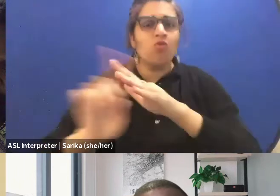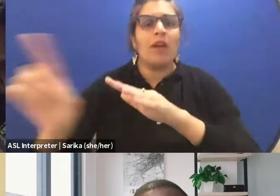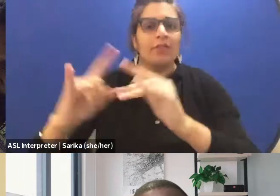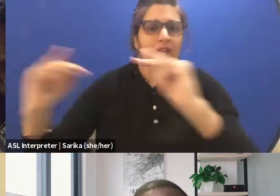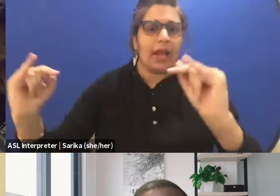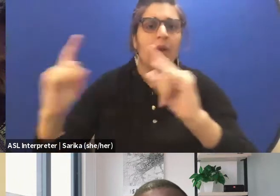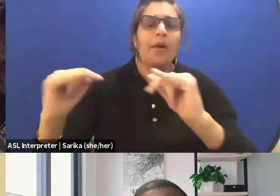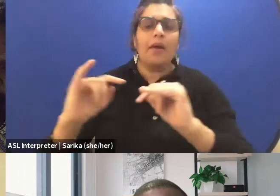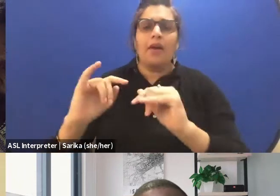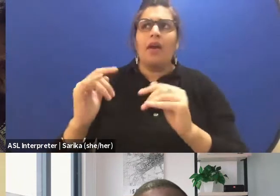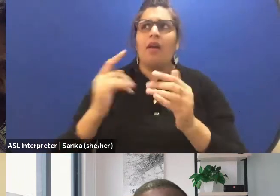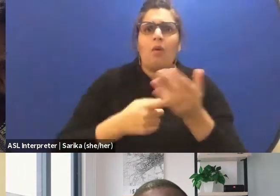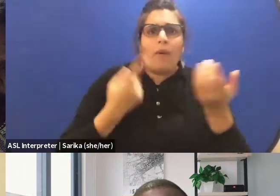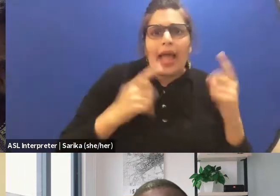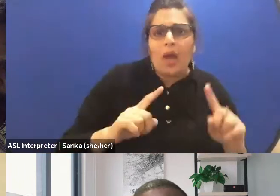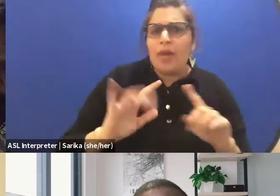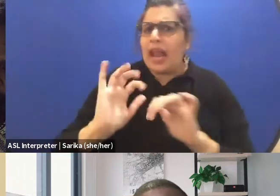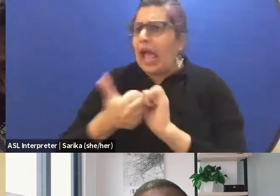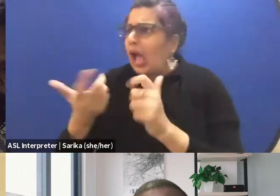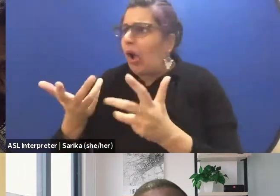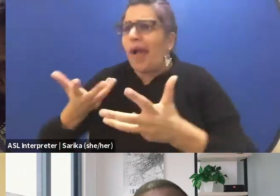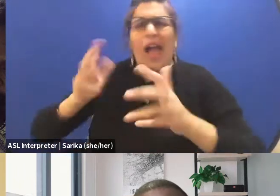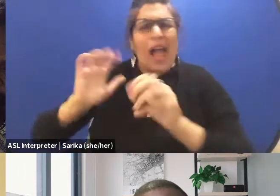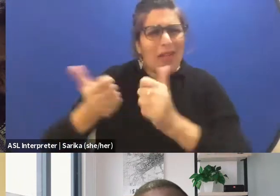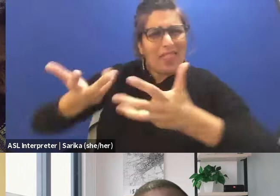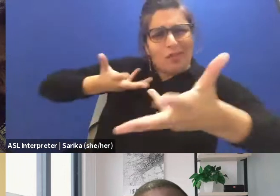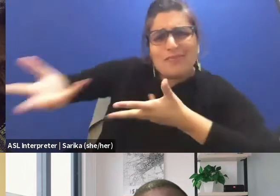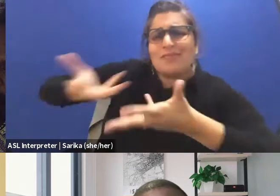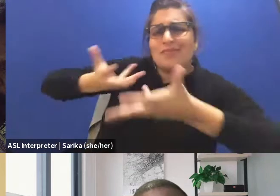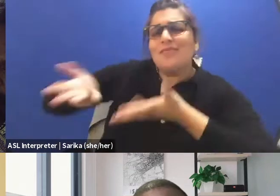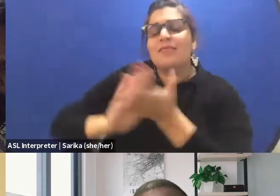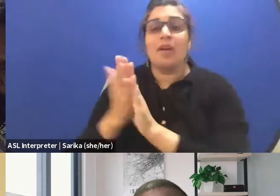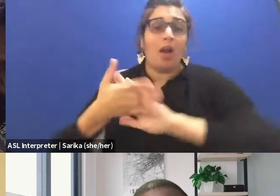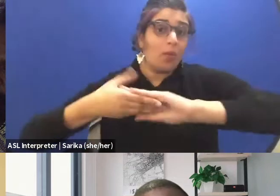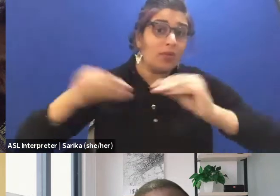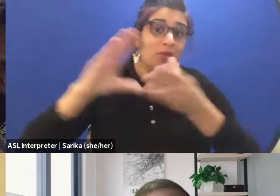How can they talk about their story? So, that was my question.